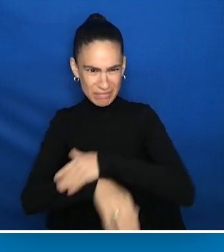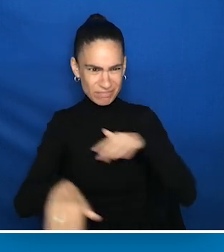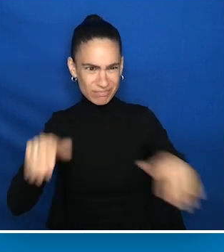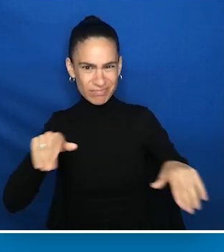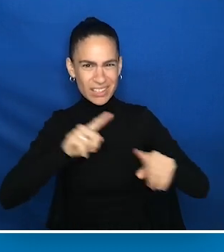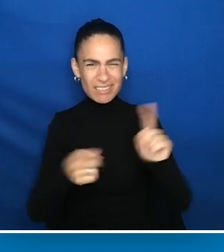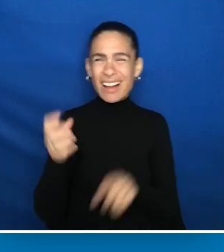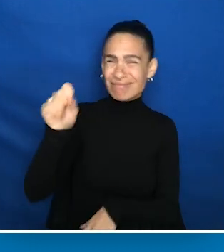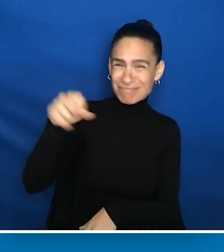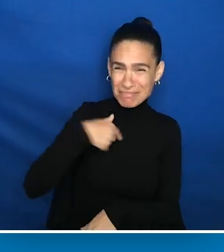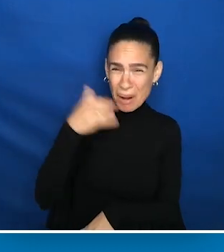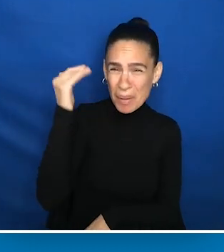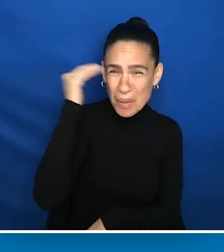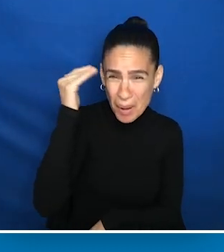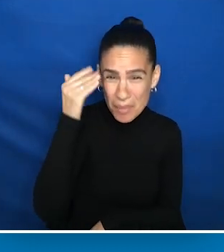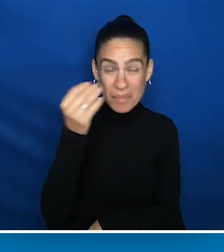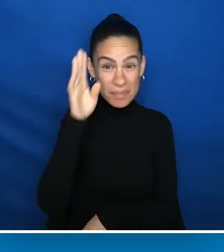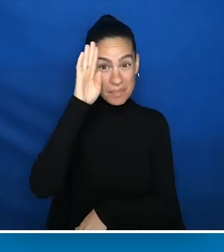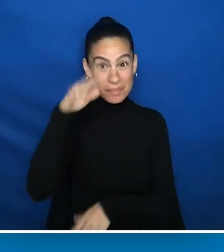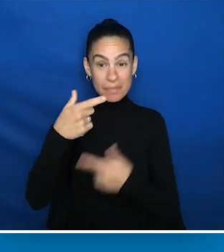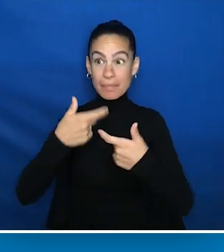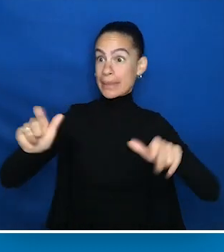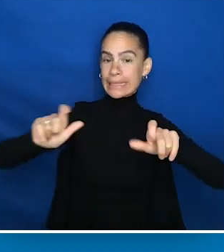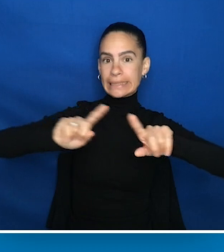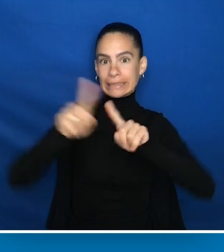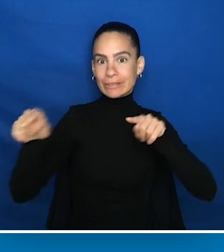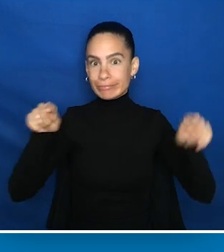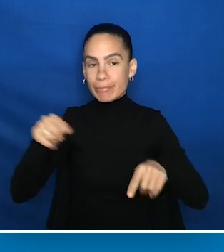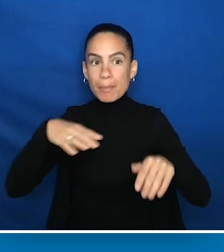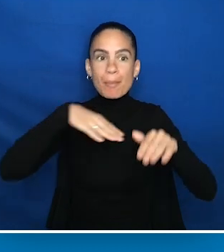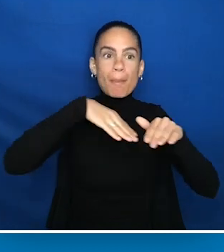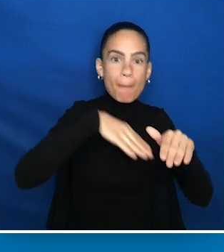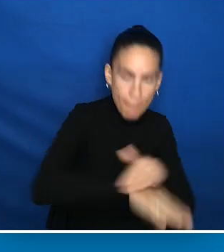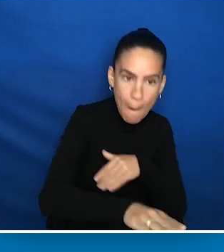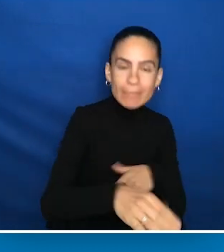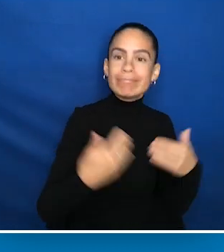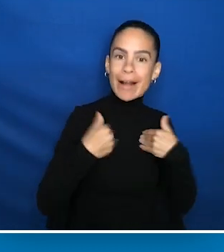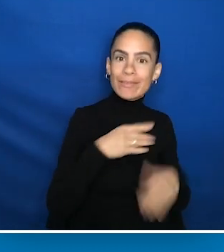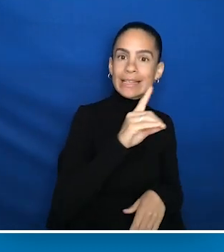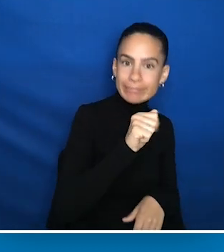And there is a really big difference between being born with a disability and achieving one later in life.